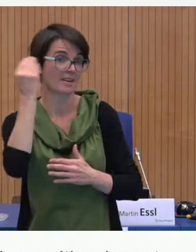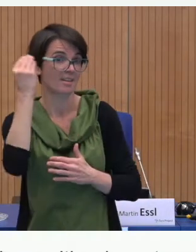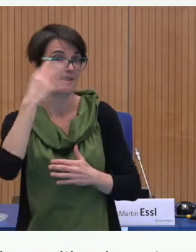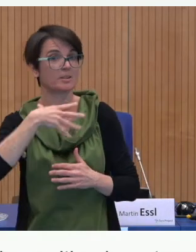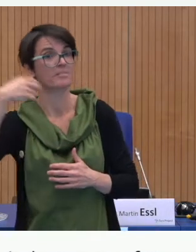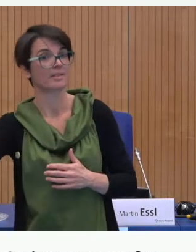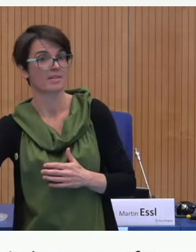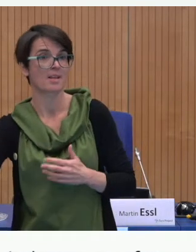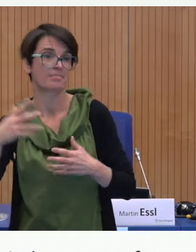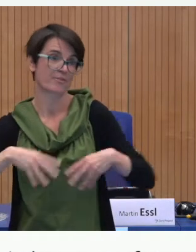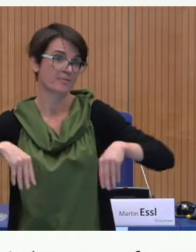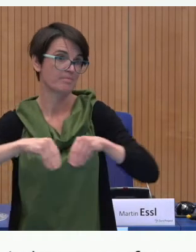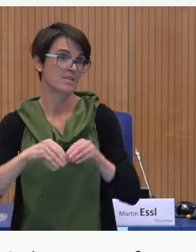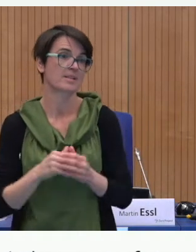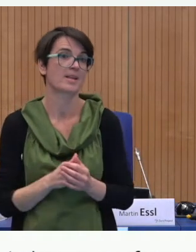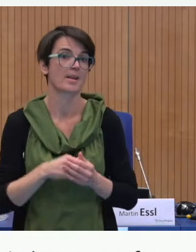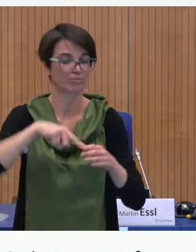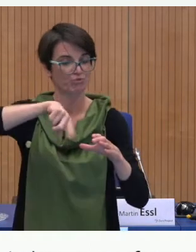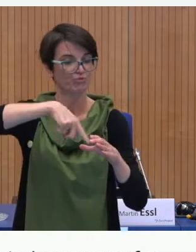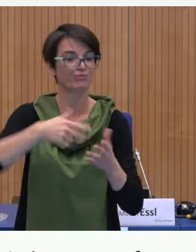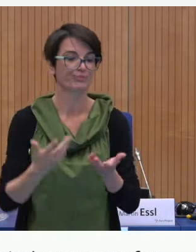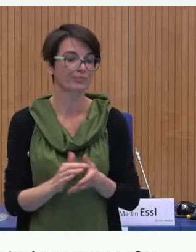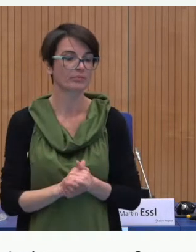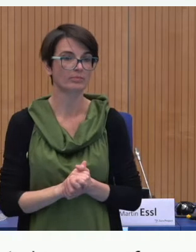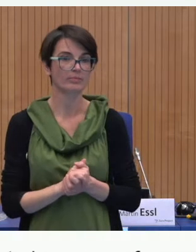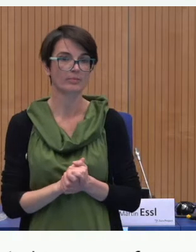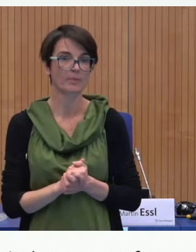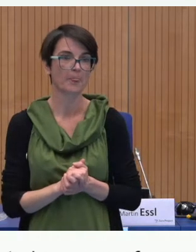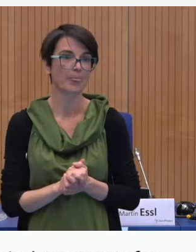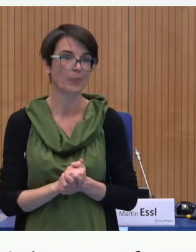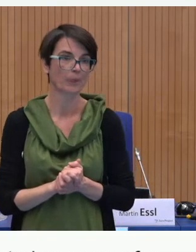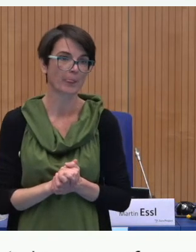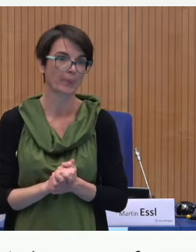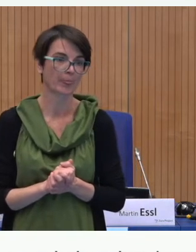And you can see our learning materials that families can use at home.